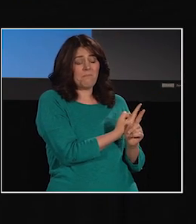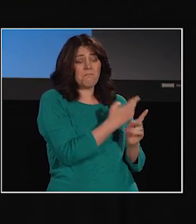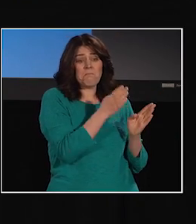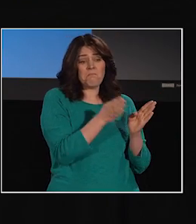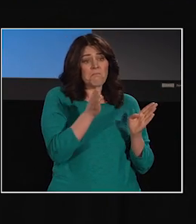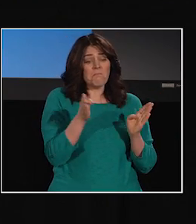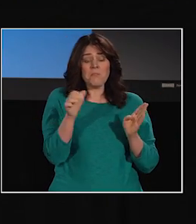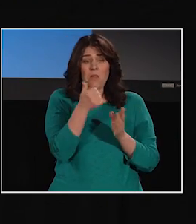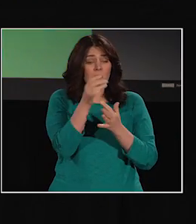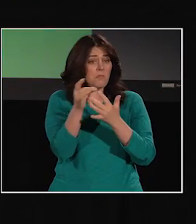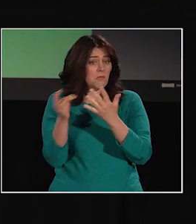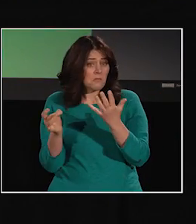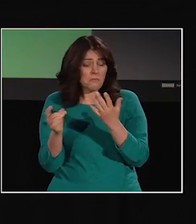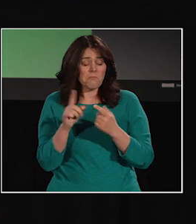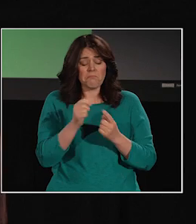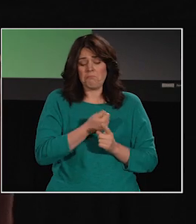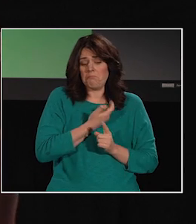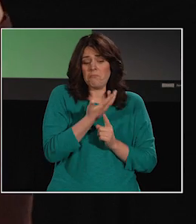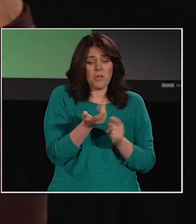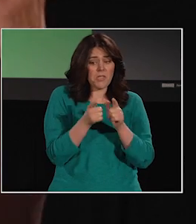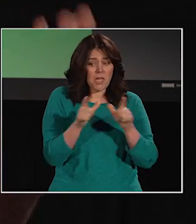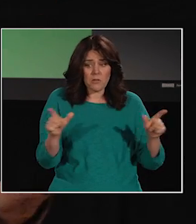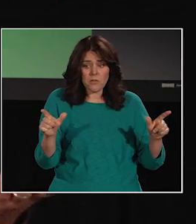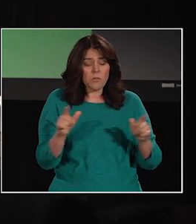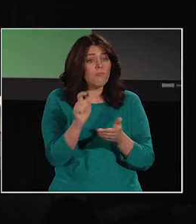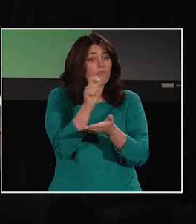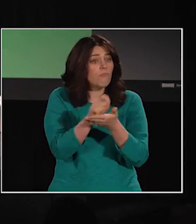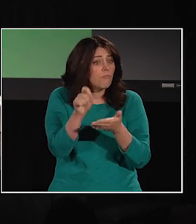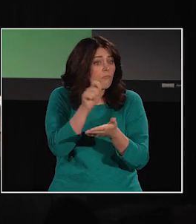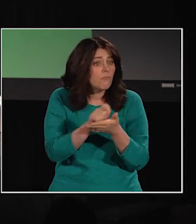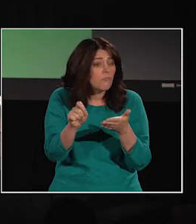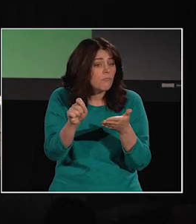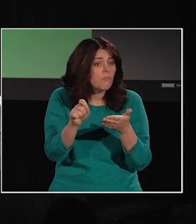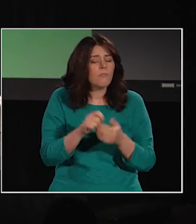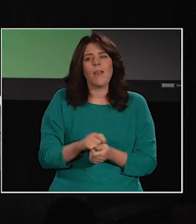Language can be expressed through writing and through signs.